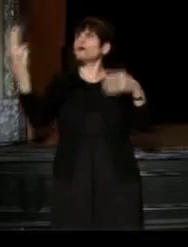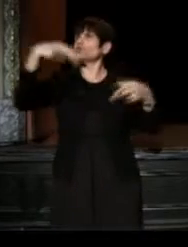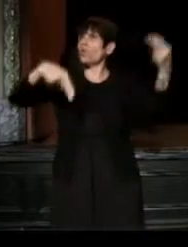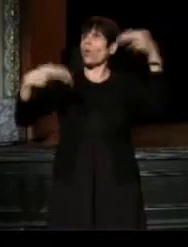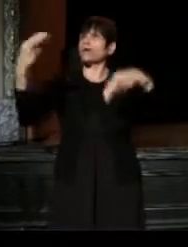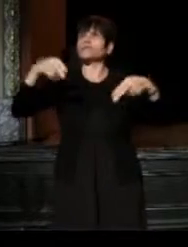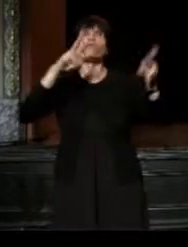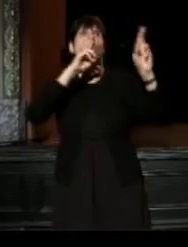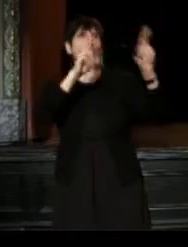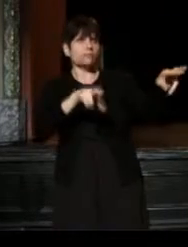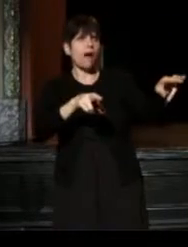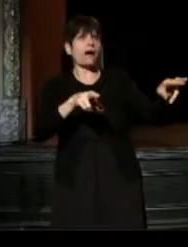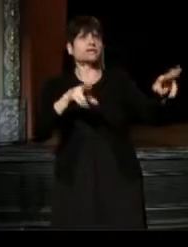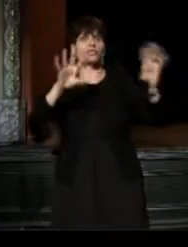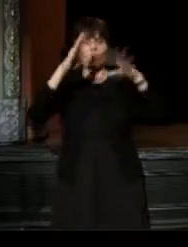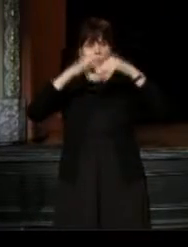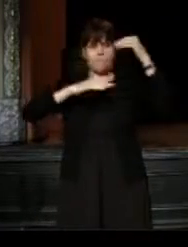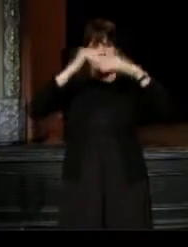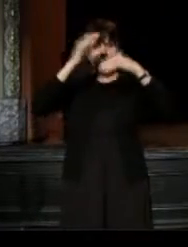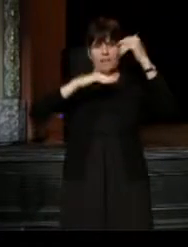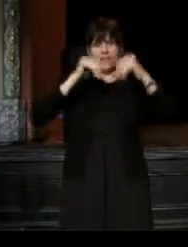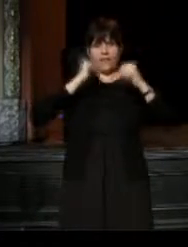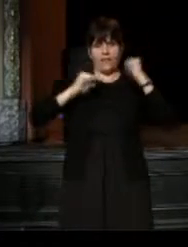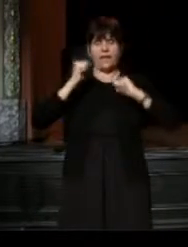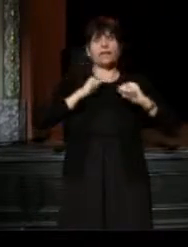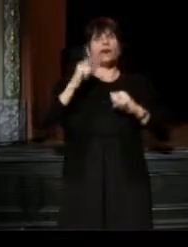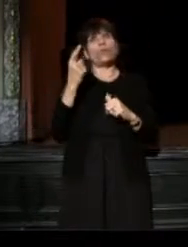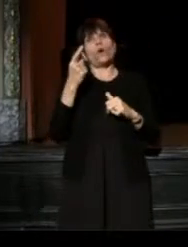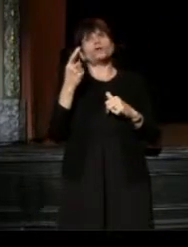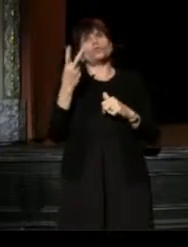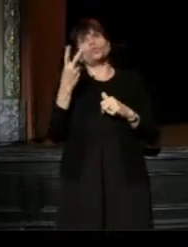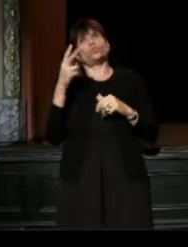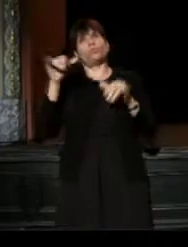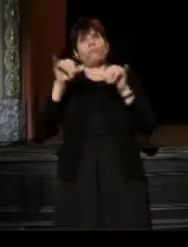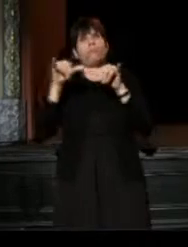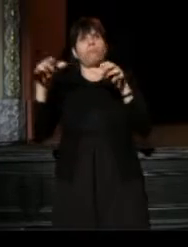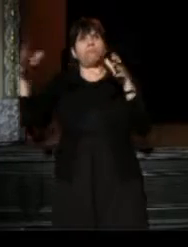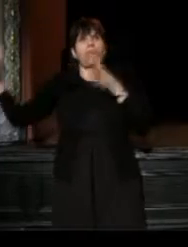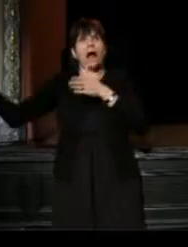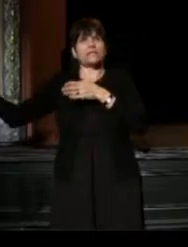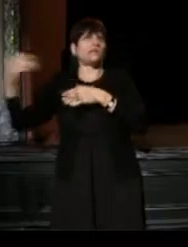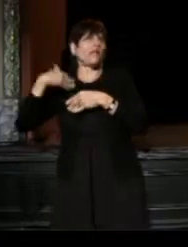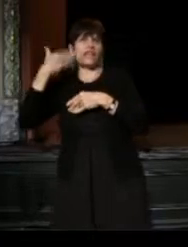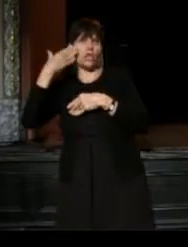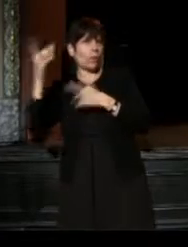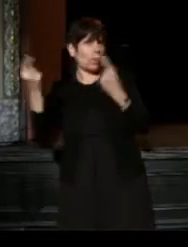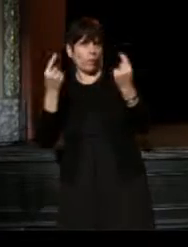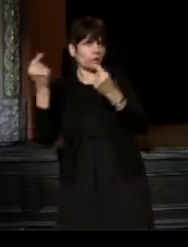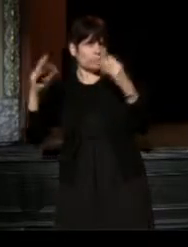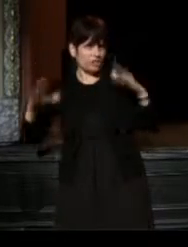so join us a couple of blocks away from Time Square, so the police don't know what we were doing, just yet.